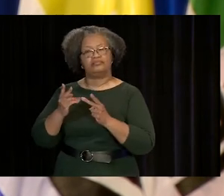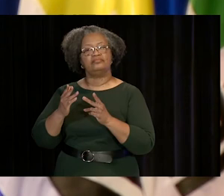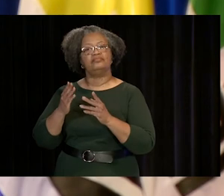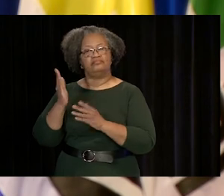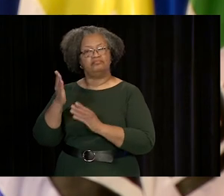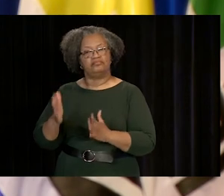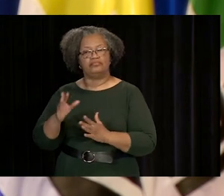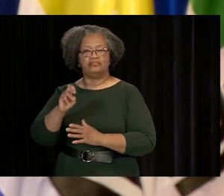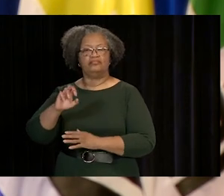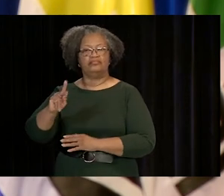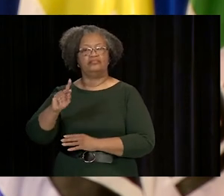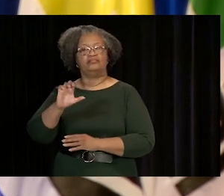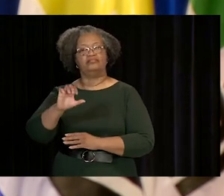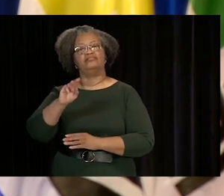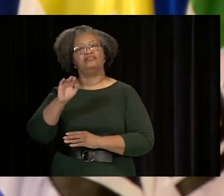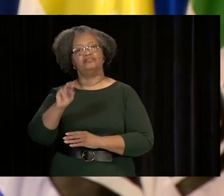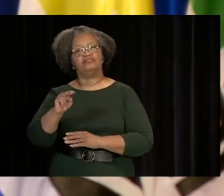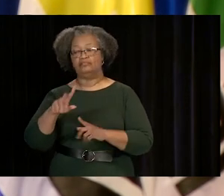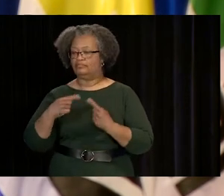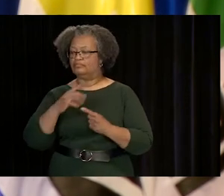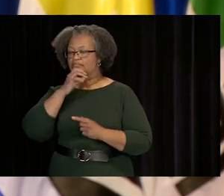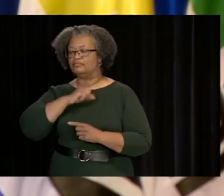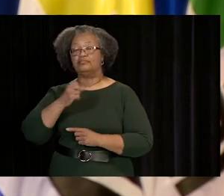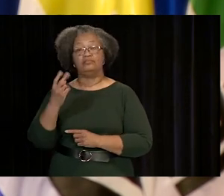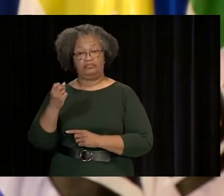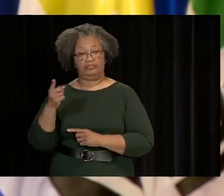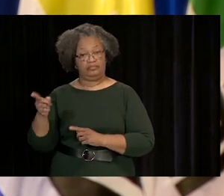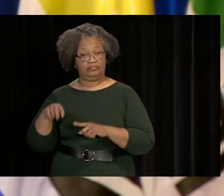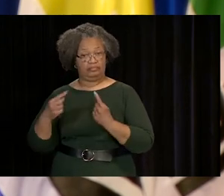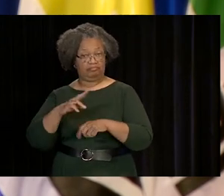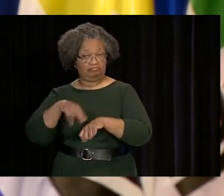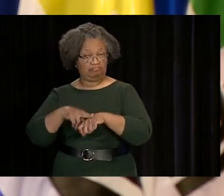NOW IT'S MY PLEASURE TO INTRODUCE OUR GUEST SPEAKER, MARK CUBAN.